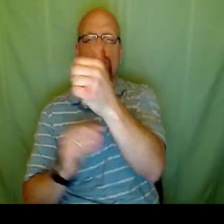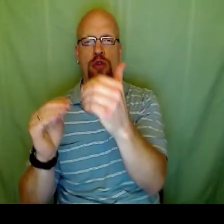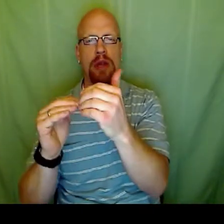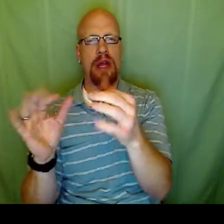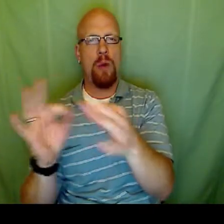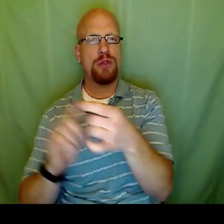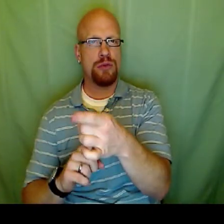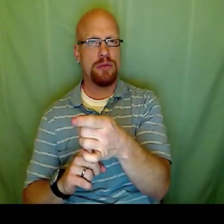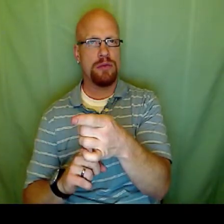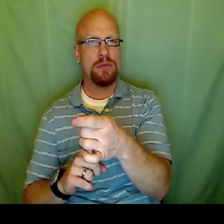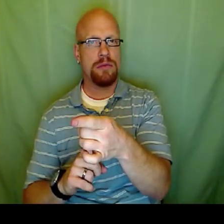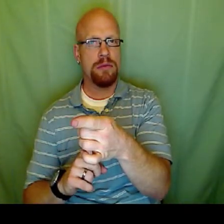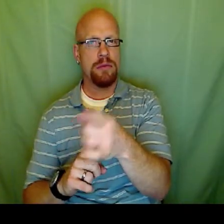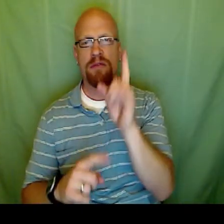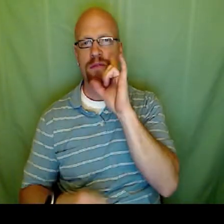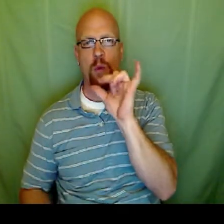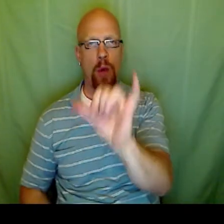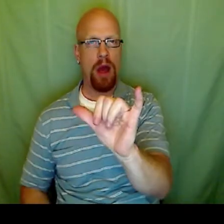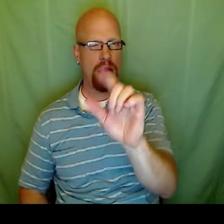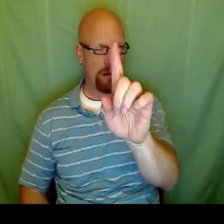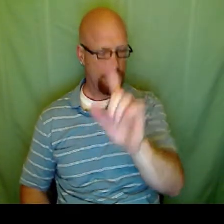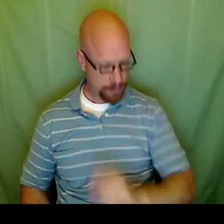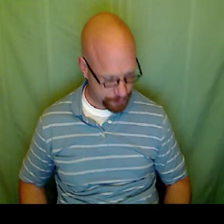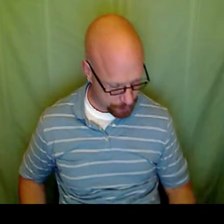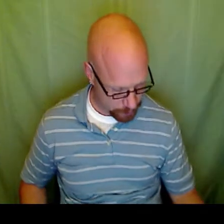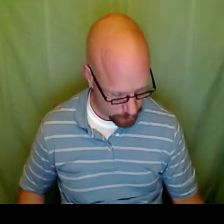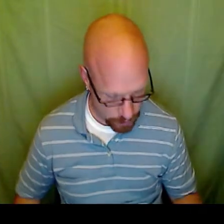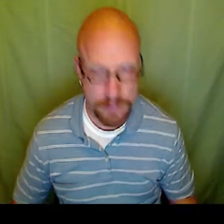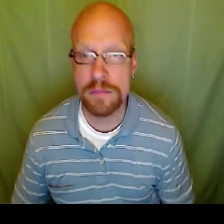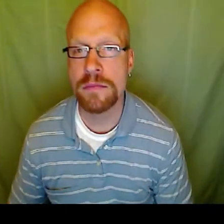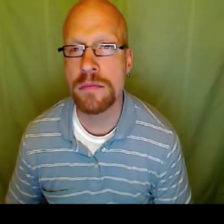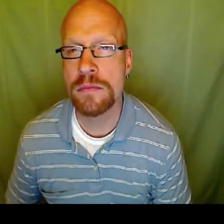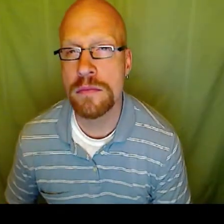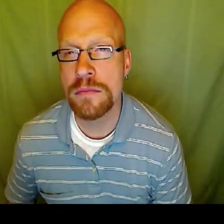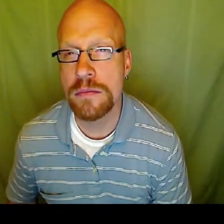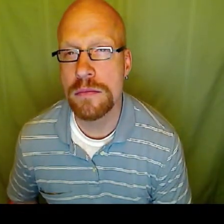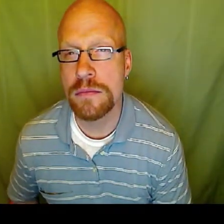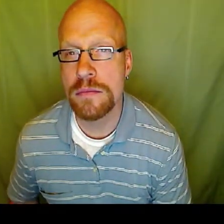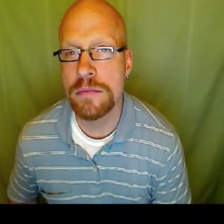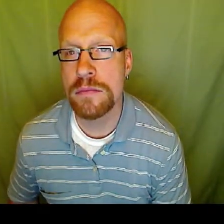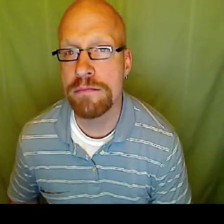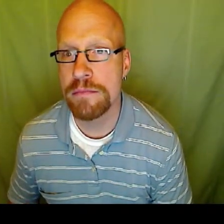we can take that something and replace it for y in the other equation.